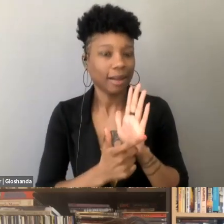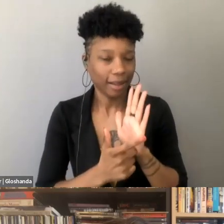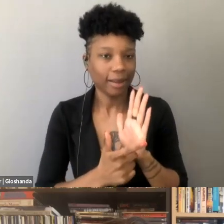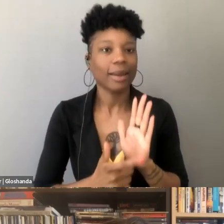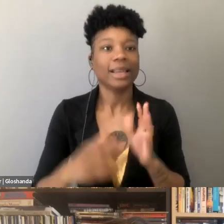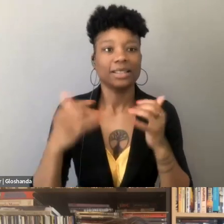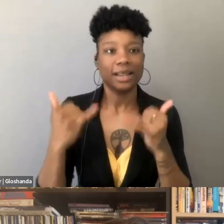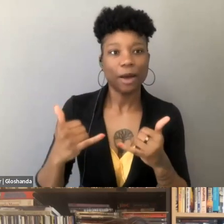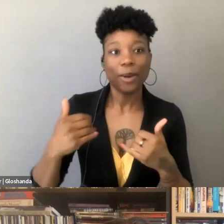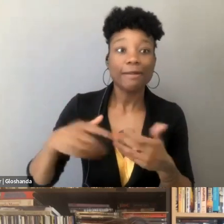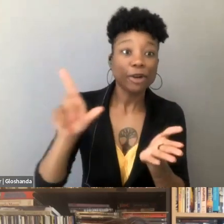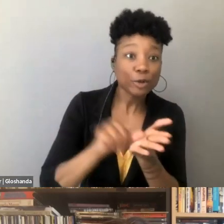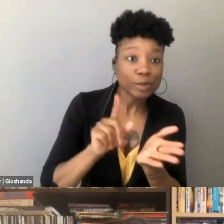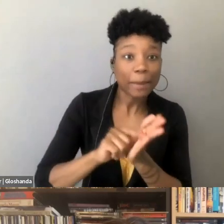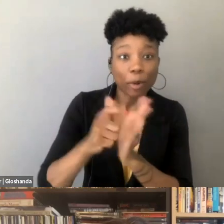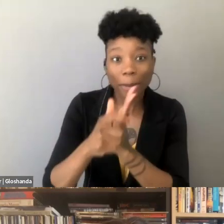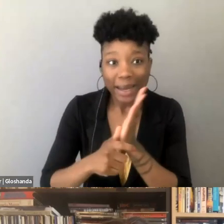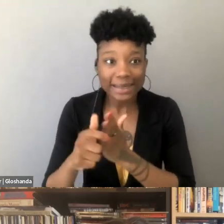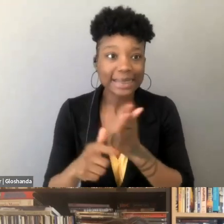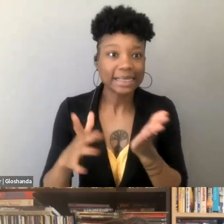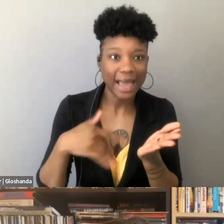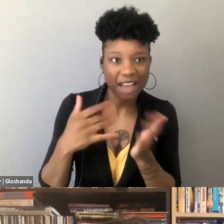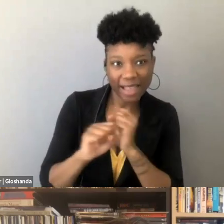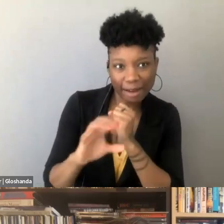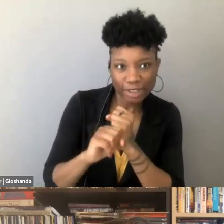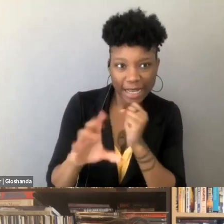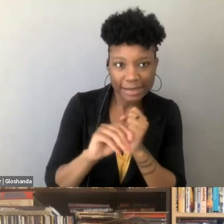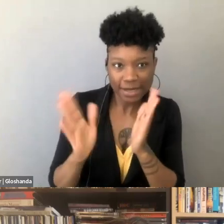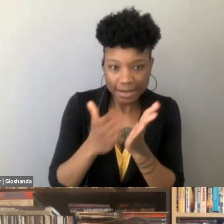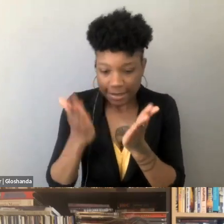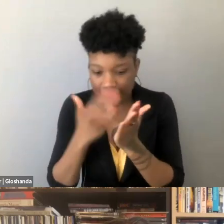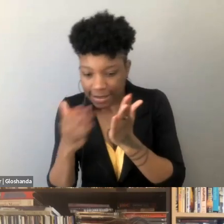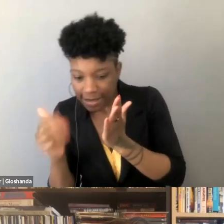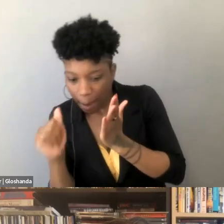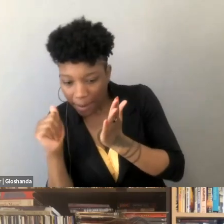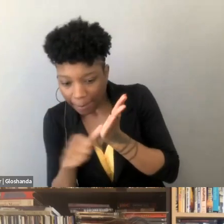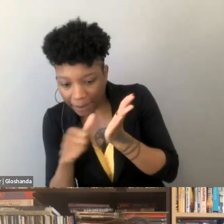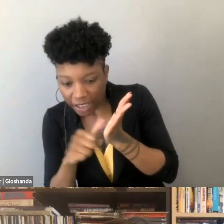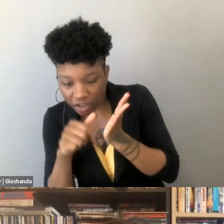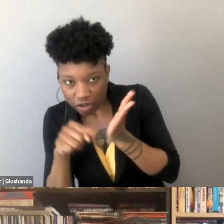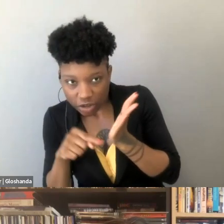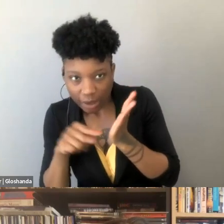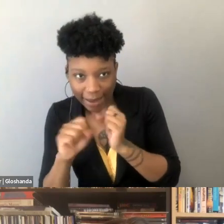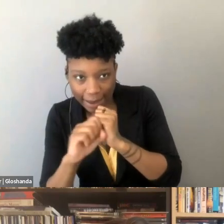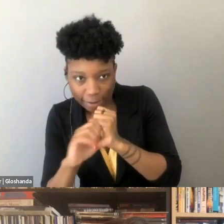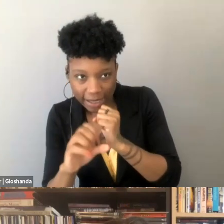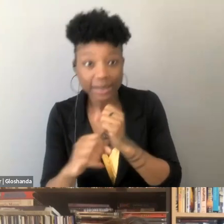or taking out an advertisement in the back pages. These were the sort of old ways of thinking about it, right now it's about which website shows up first,